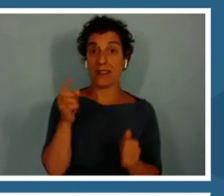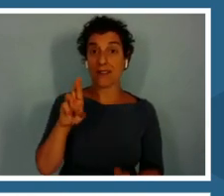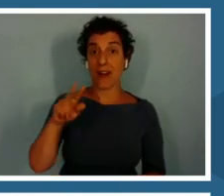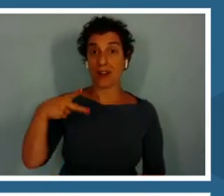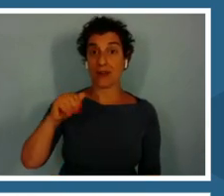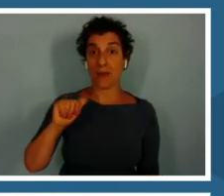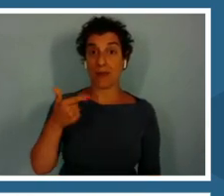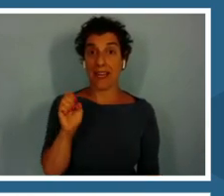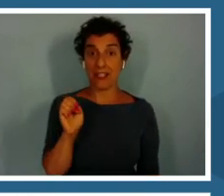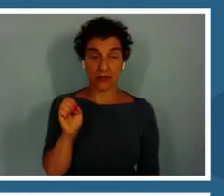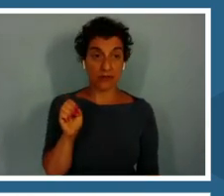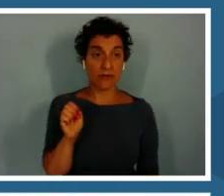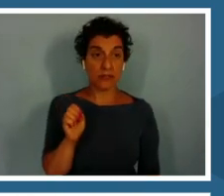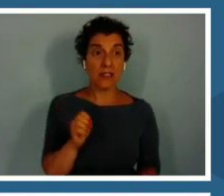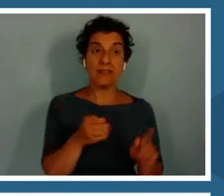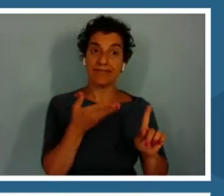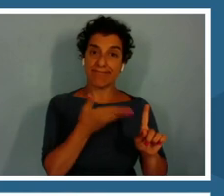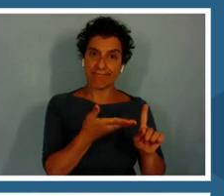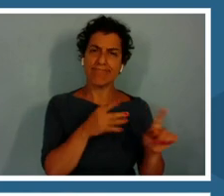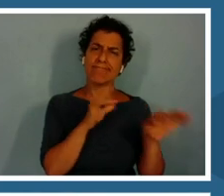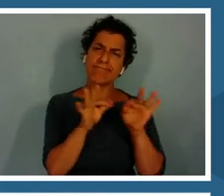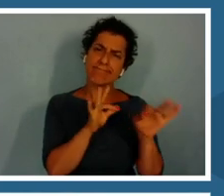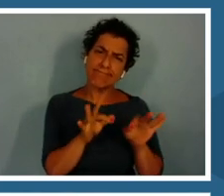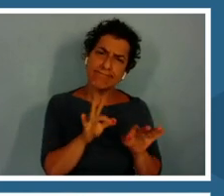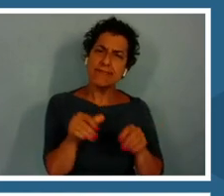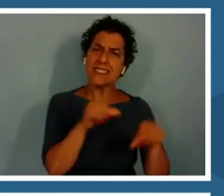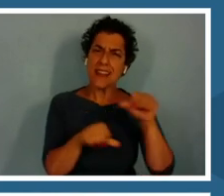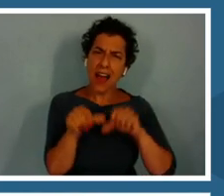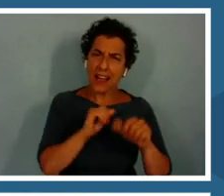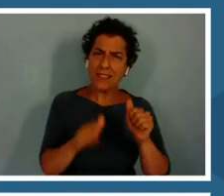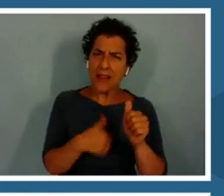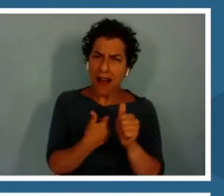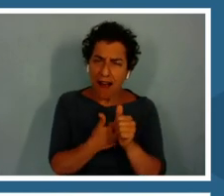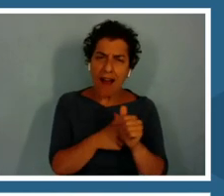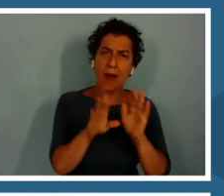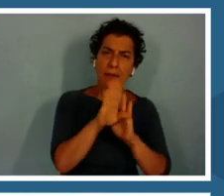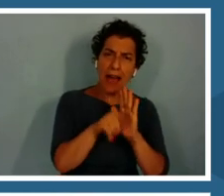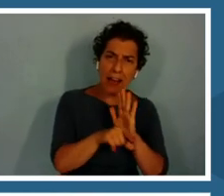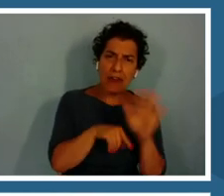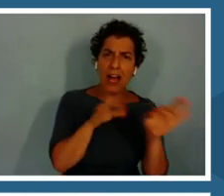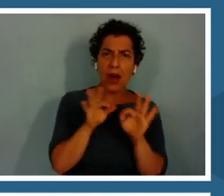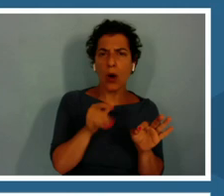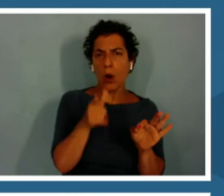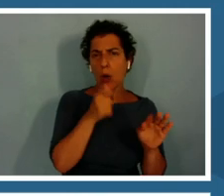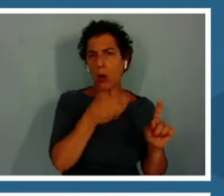She goes over a little bit about the science and background of who she is and what she does.